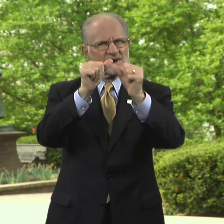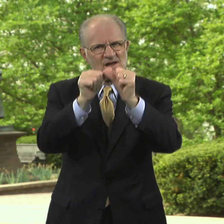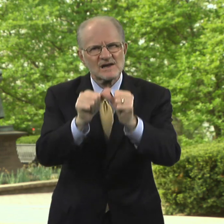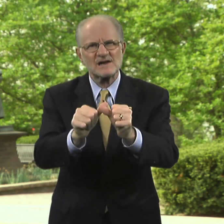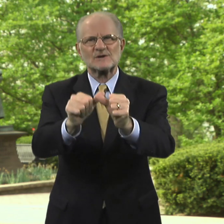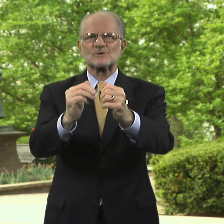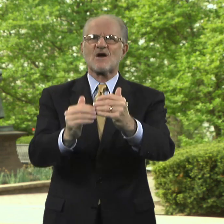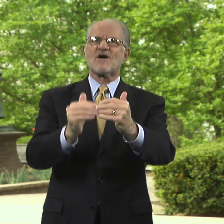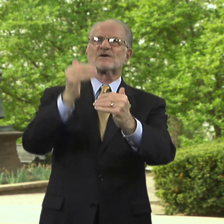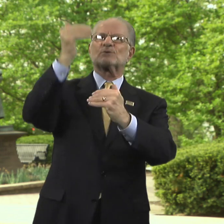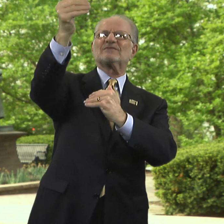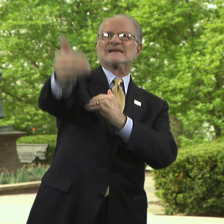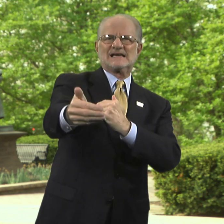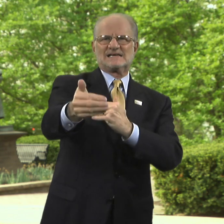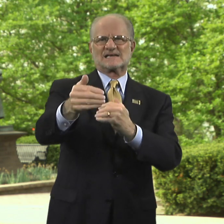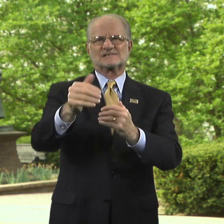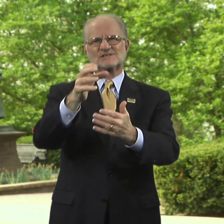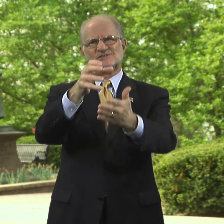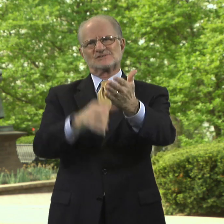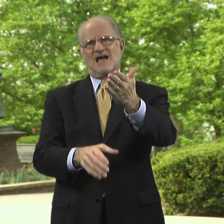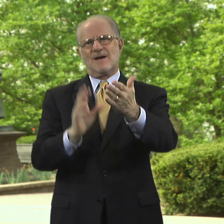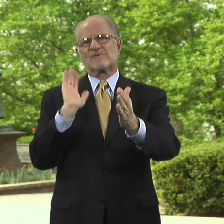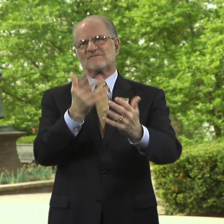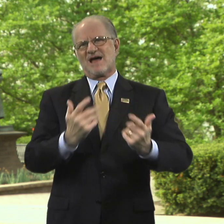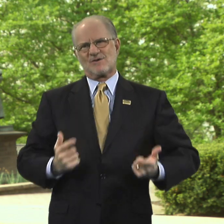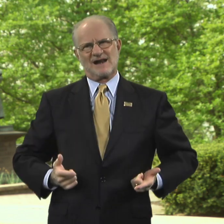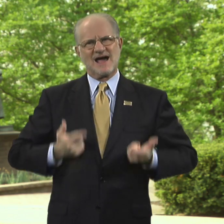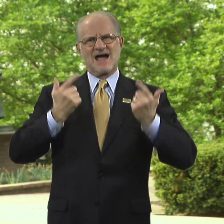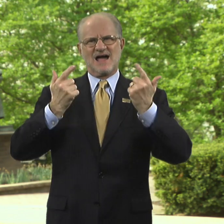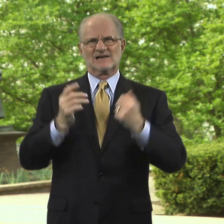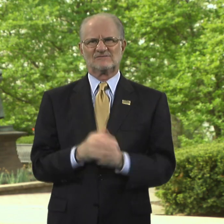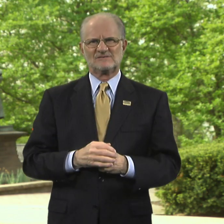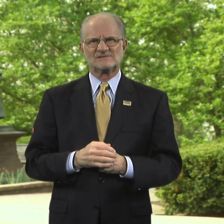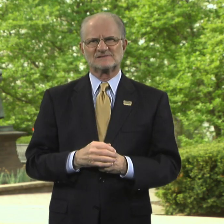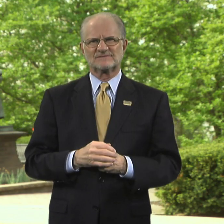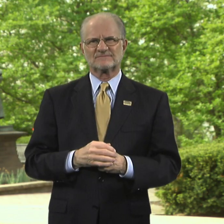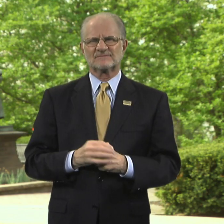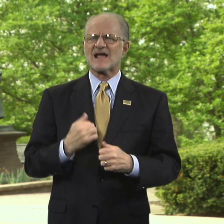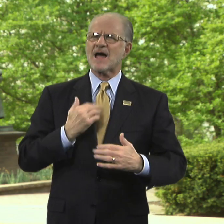to the next chapter of our lives.